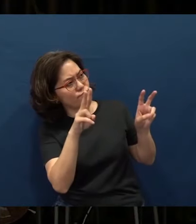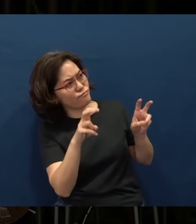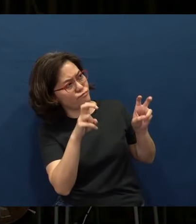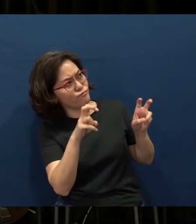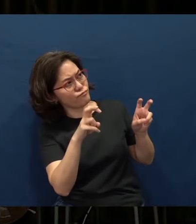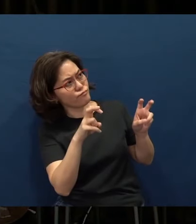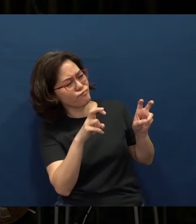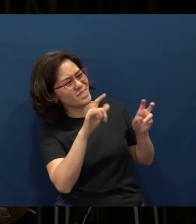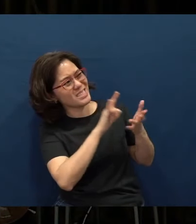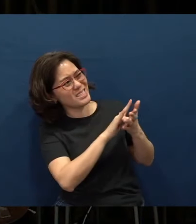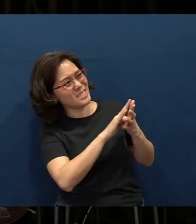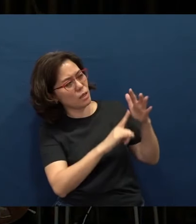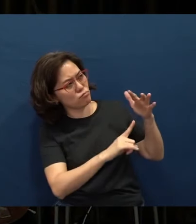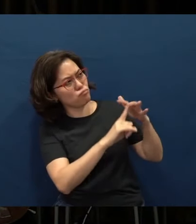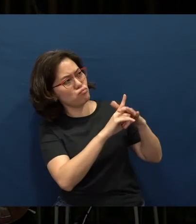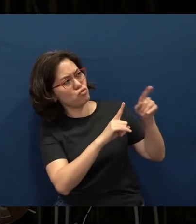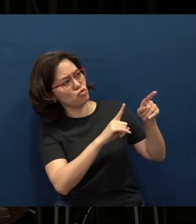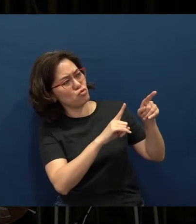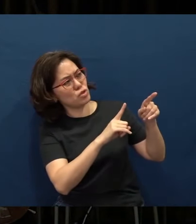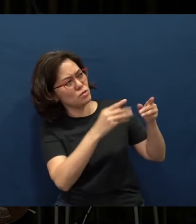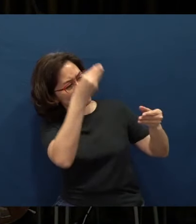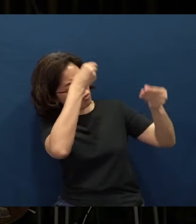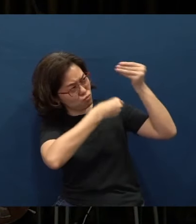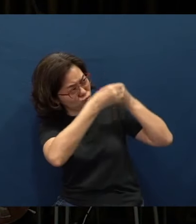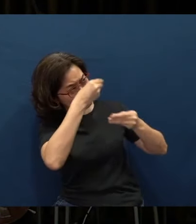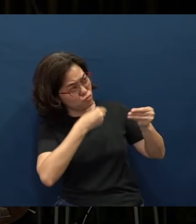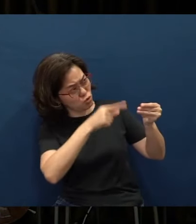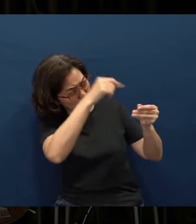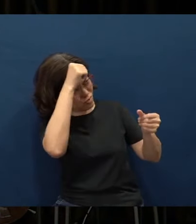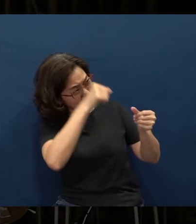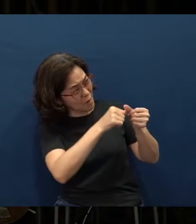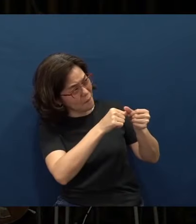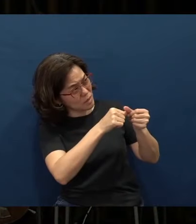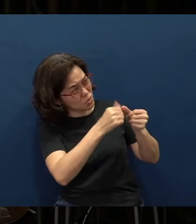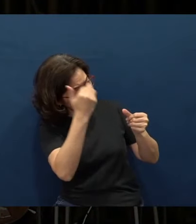that had come to you down through life that you remember?” And do you know something?